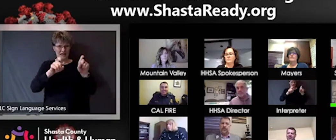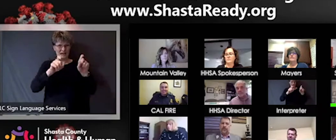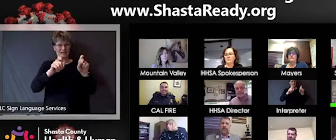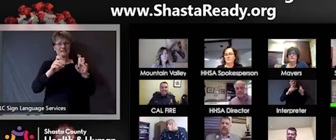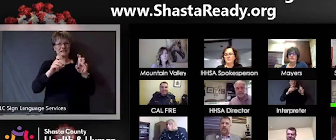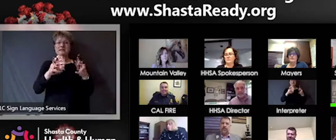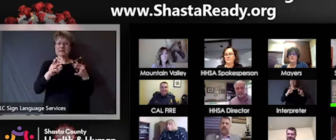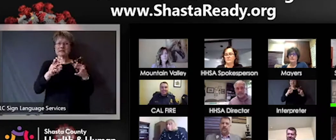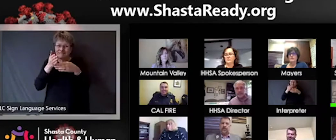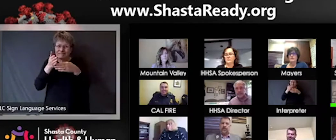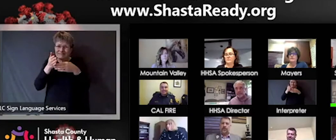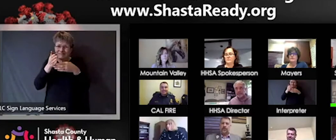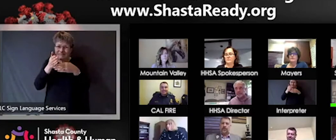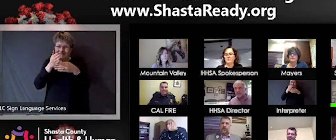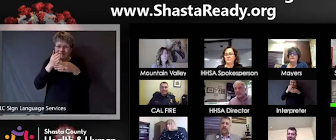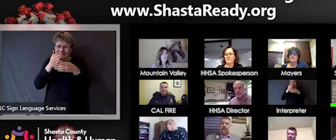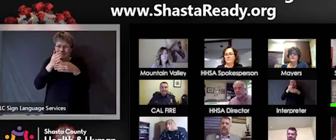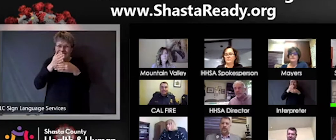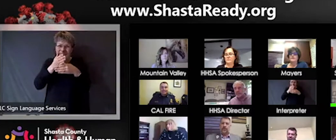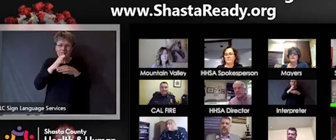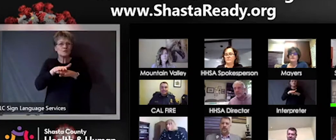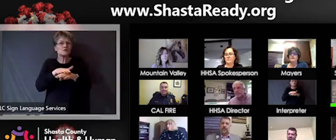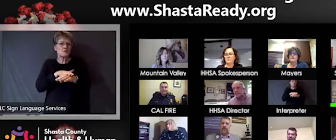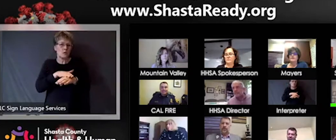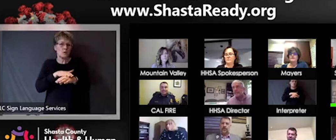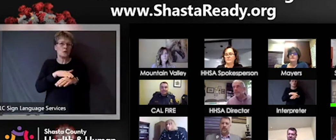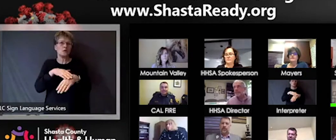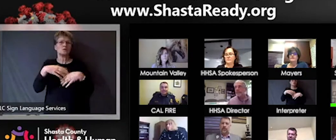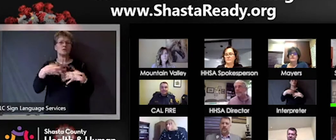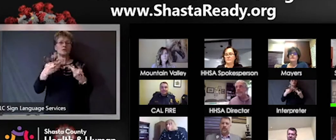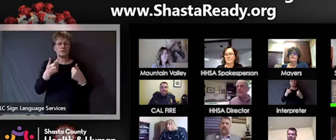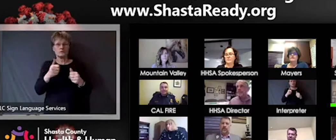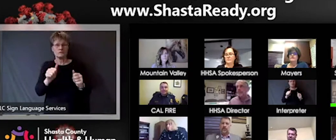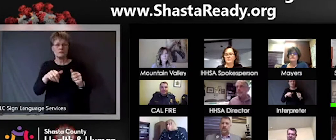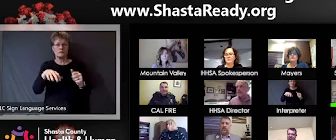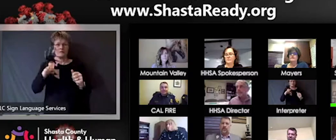multiple strategies to layer on top you know in addition to the commercial